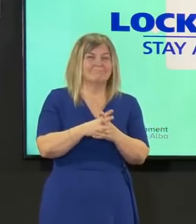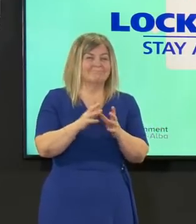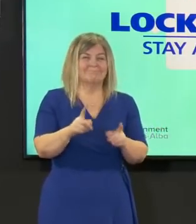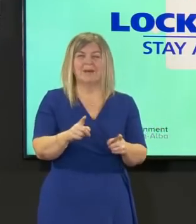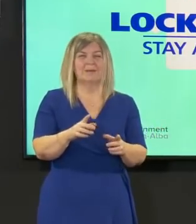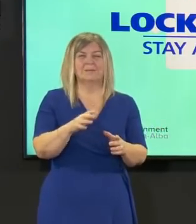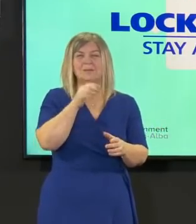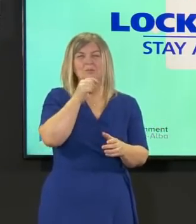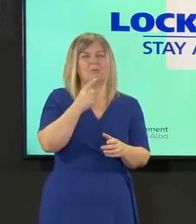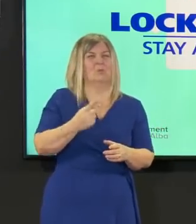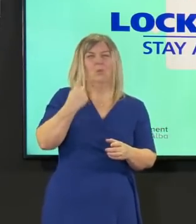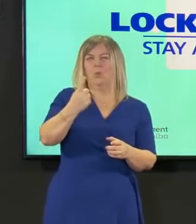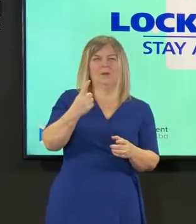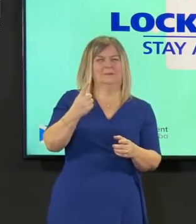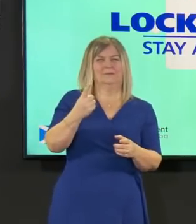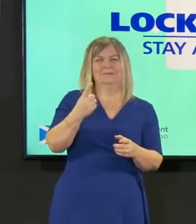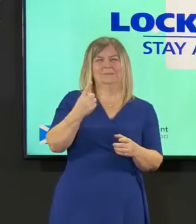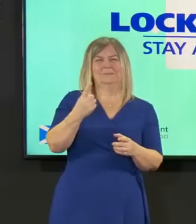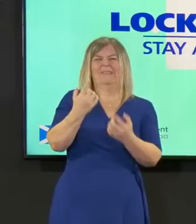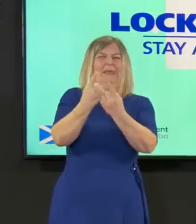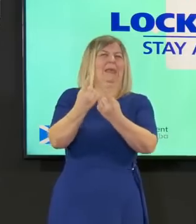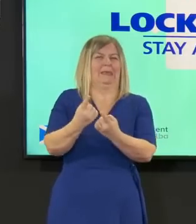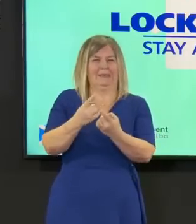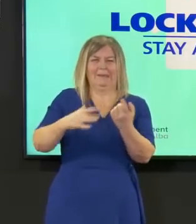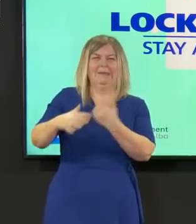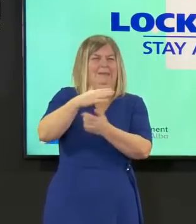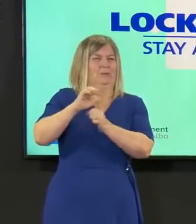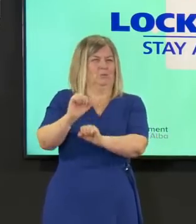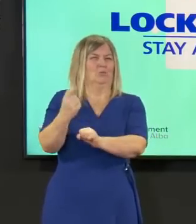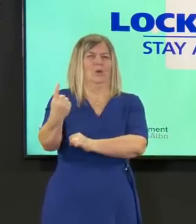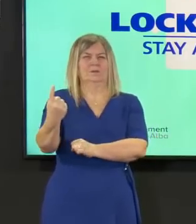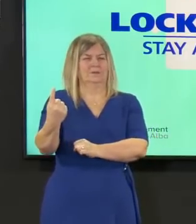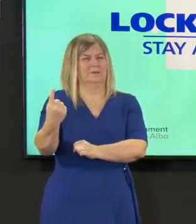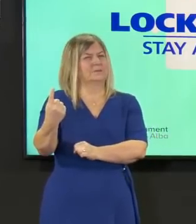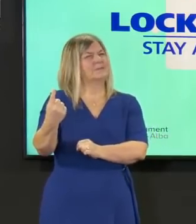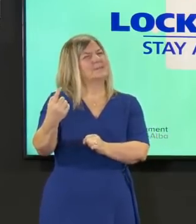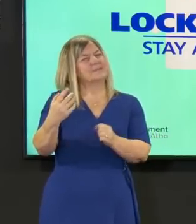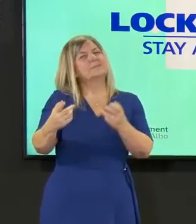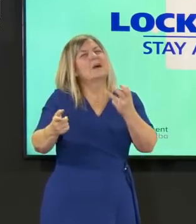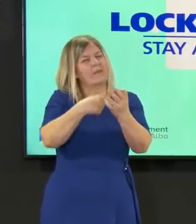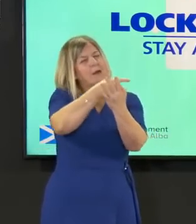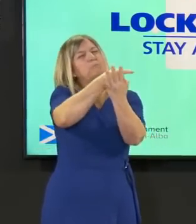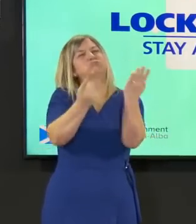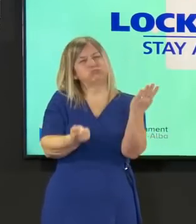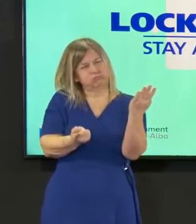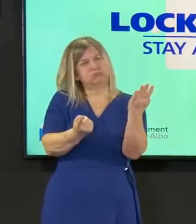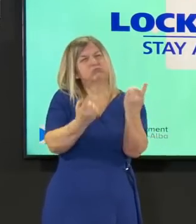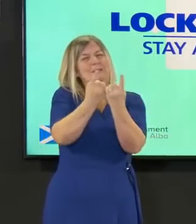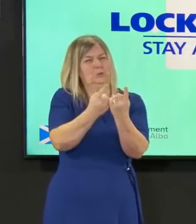know you know this you've been with us for 12 months or more now you know this very very well